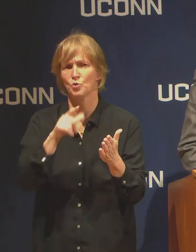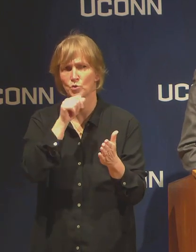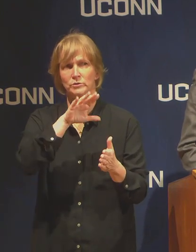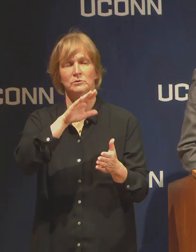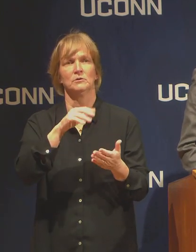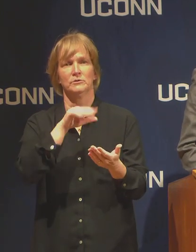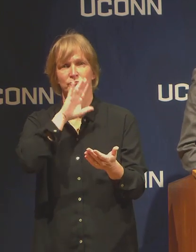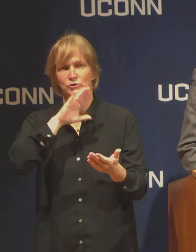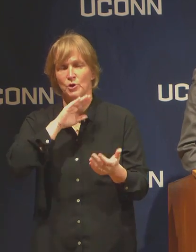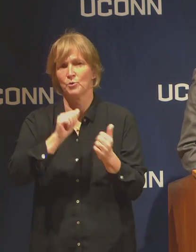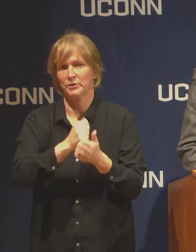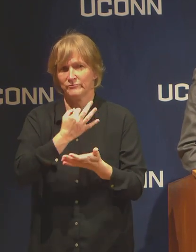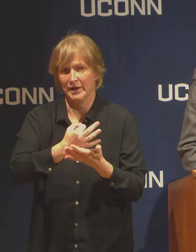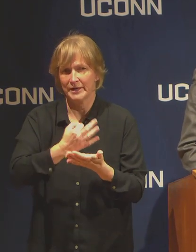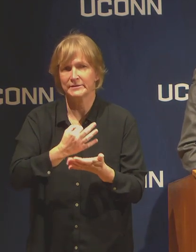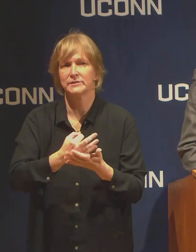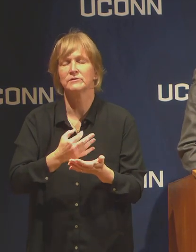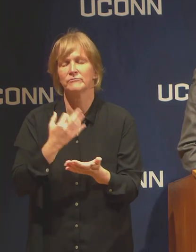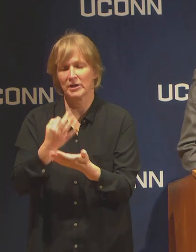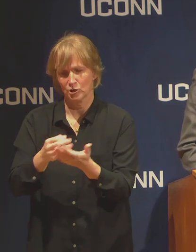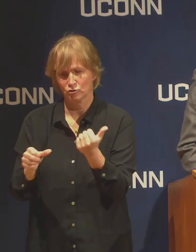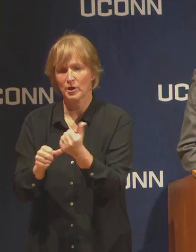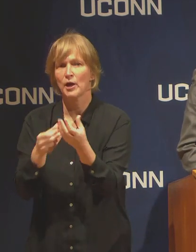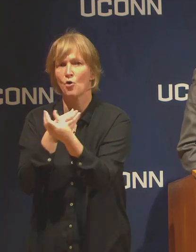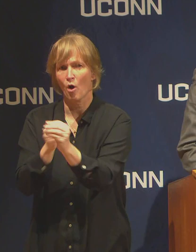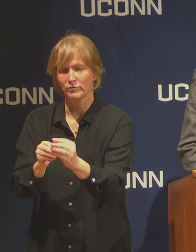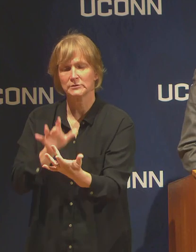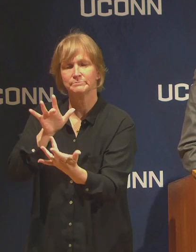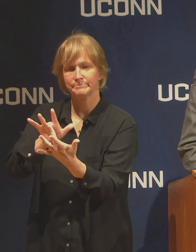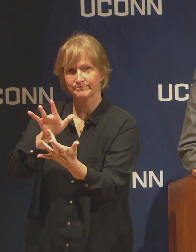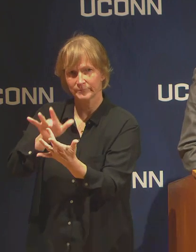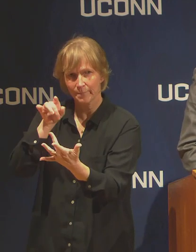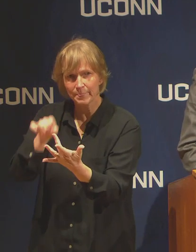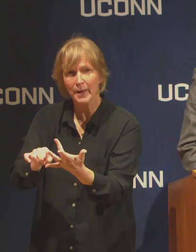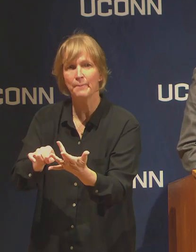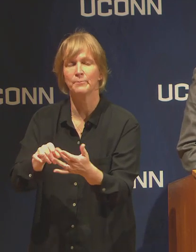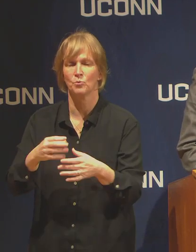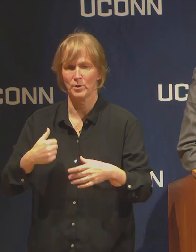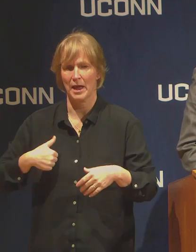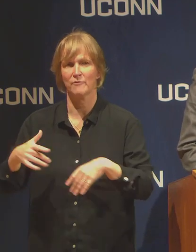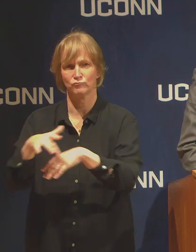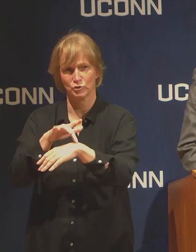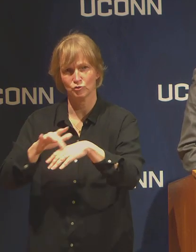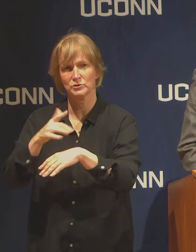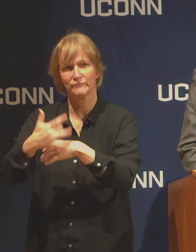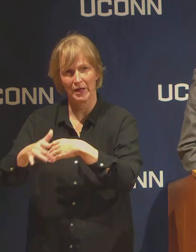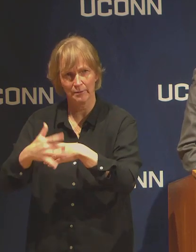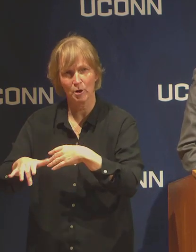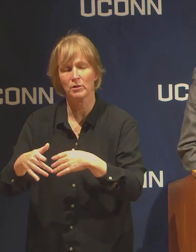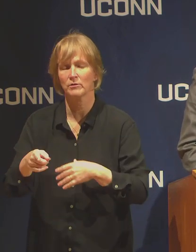our Financial Aid Office, and students can reach out to resources that we have available there as they're always available.